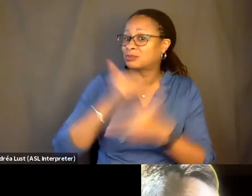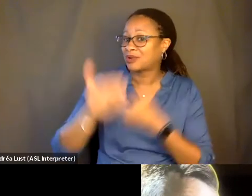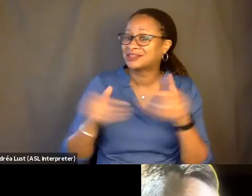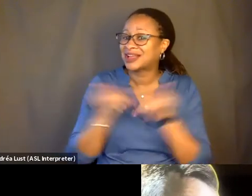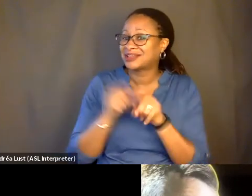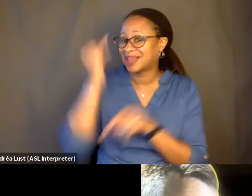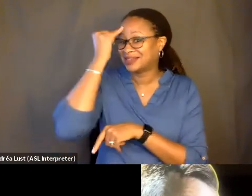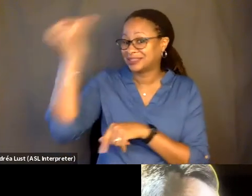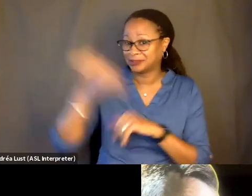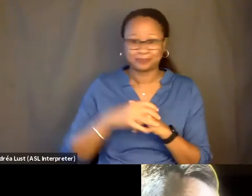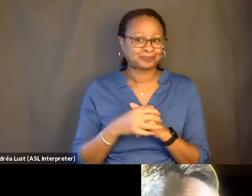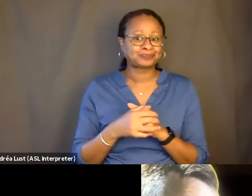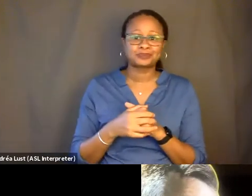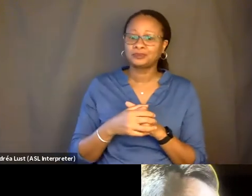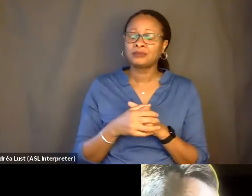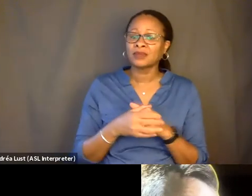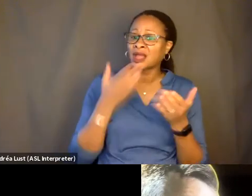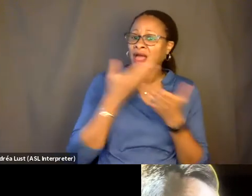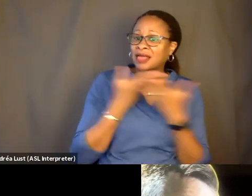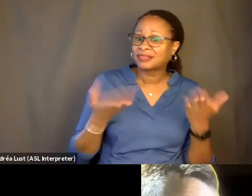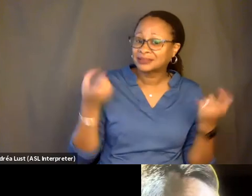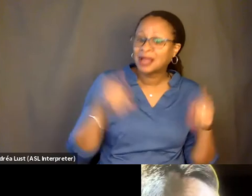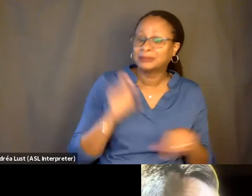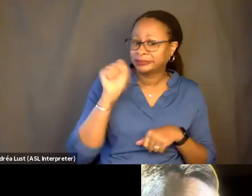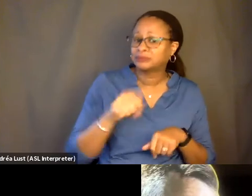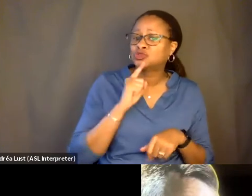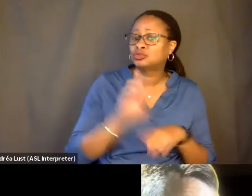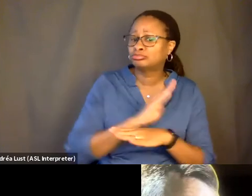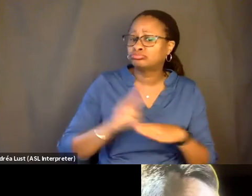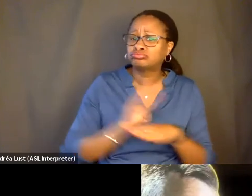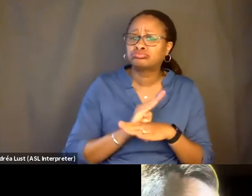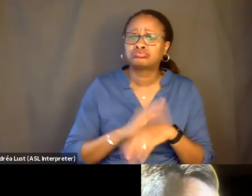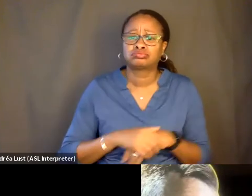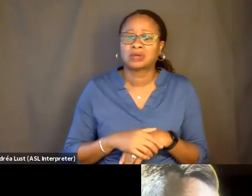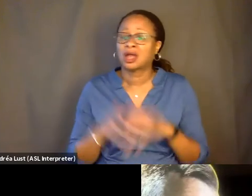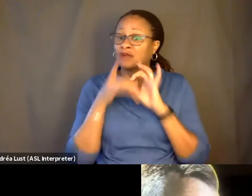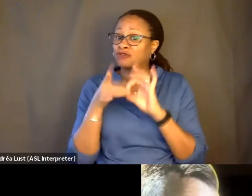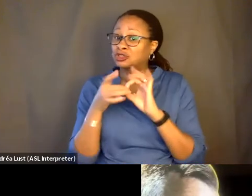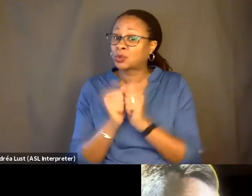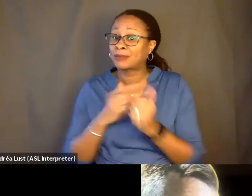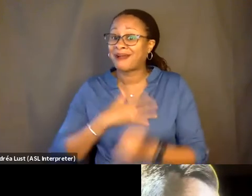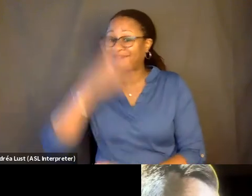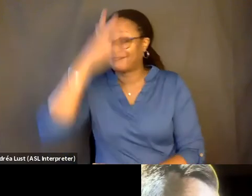was that, OK, there are things happening. There is the relationship with my father that is unending,